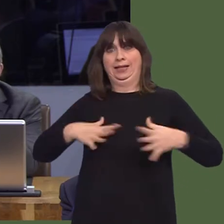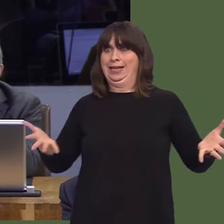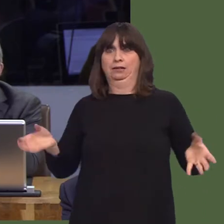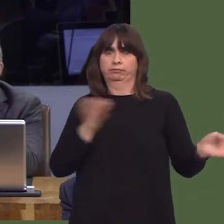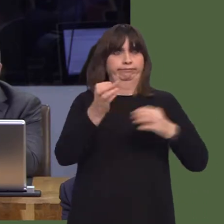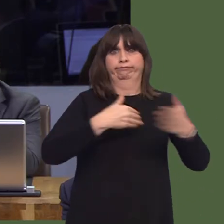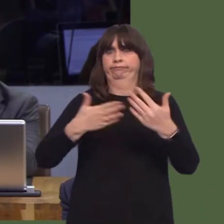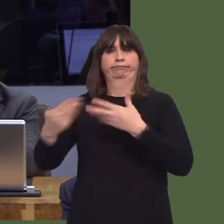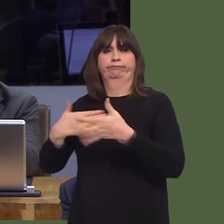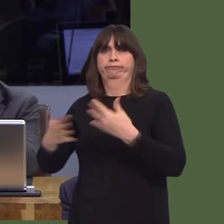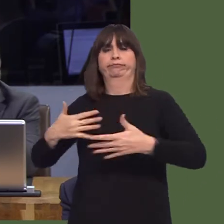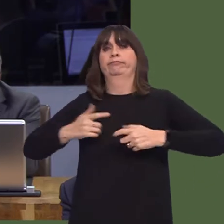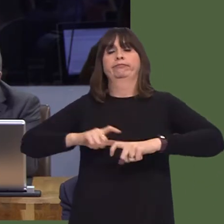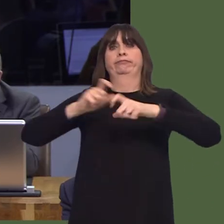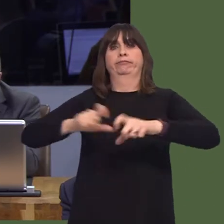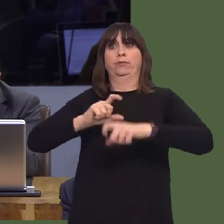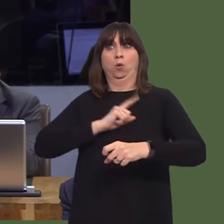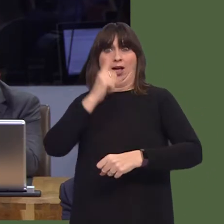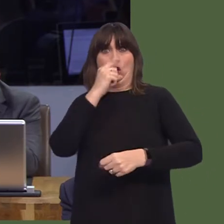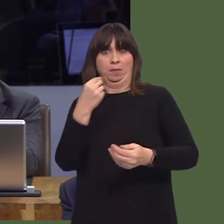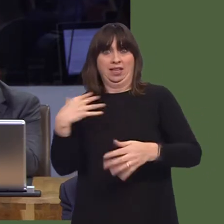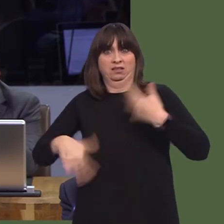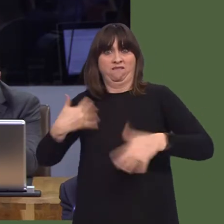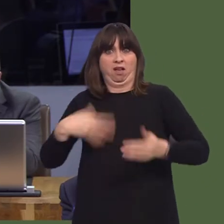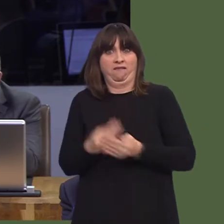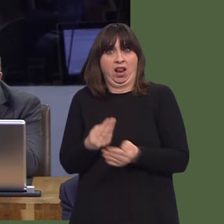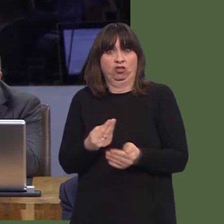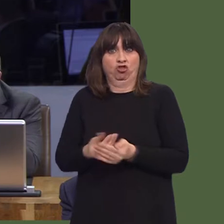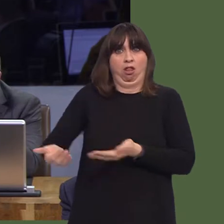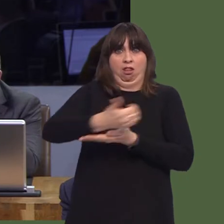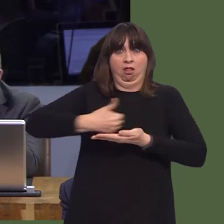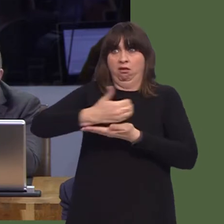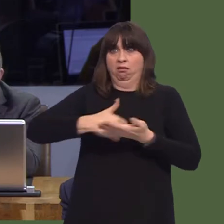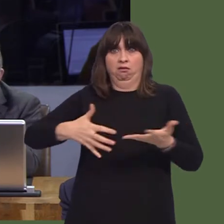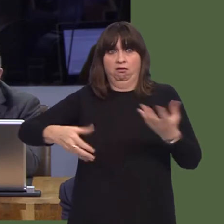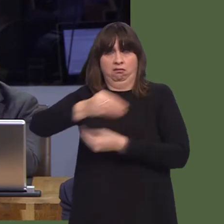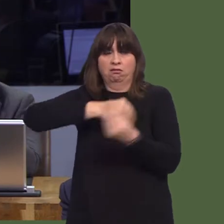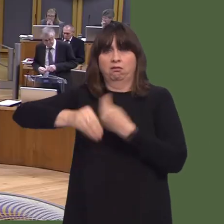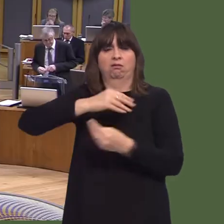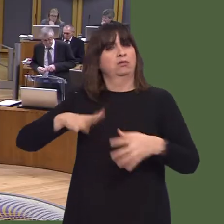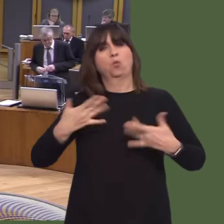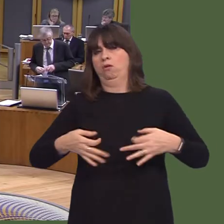First Minister, how can this situation be defended, and what are you going to do about it? Carwyn Jones AM: Without knowing the full facts it's difficult to give an answer today,